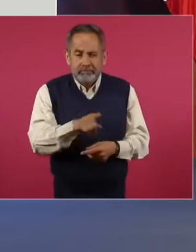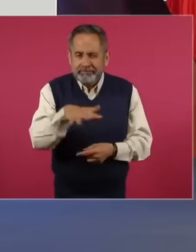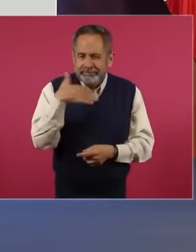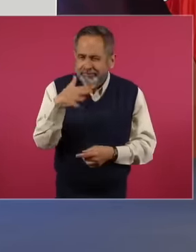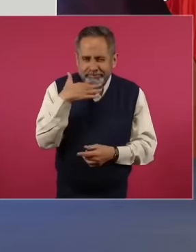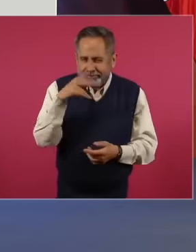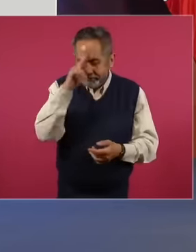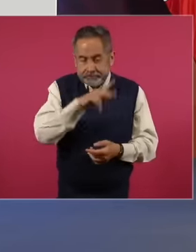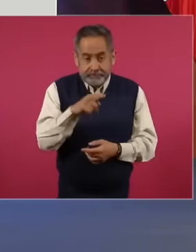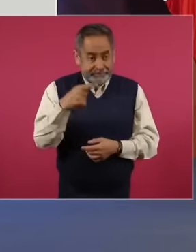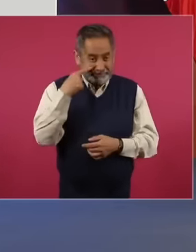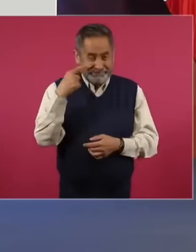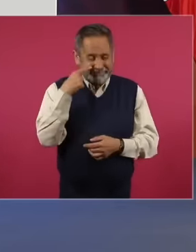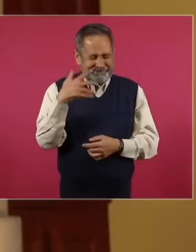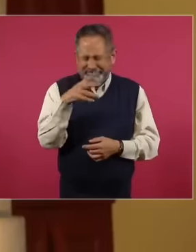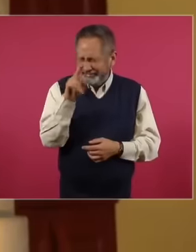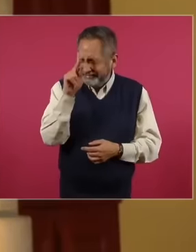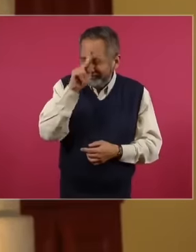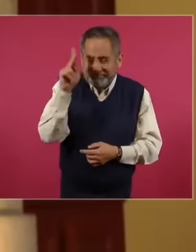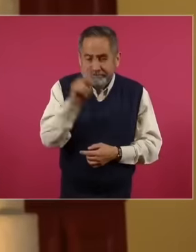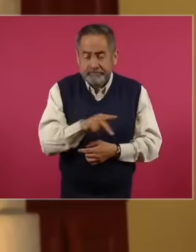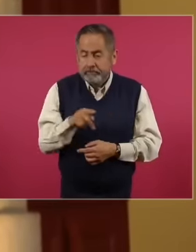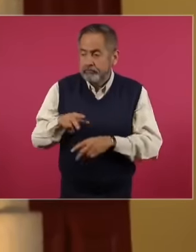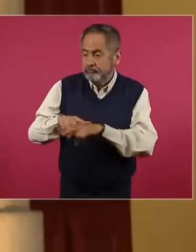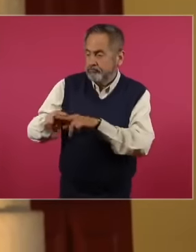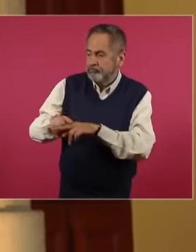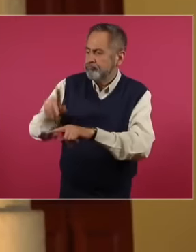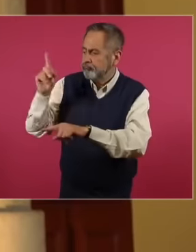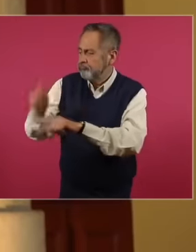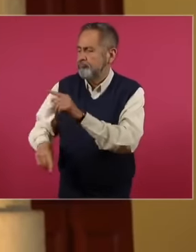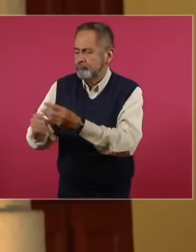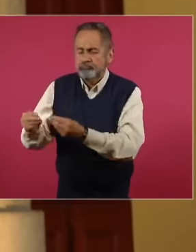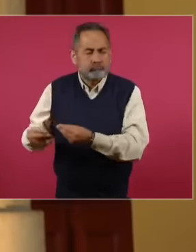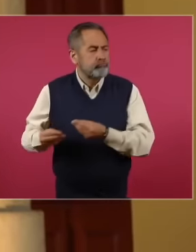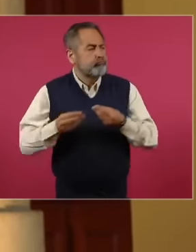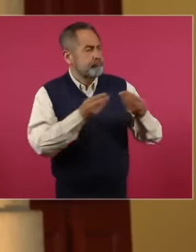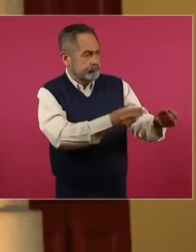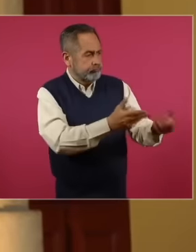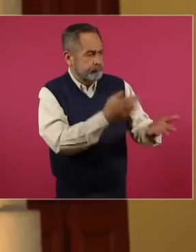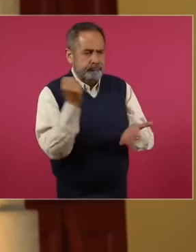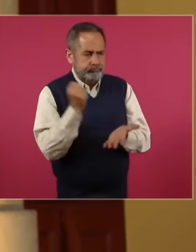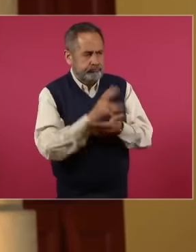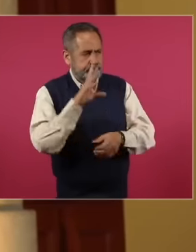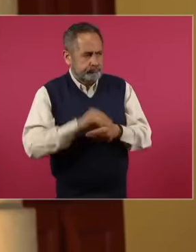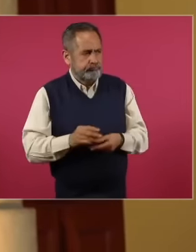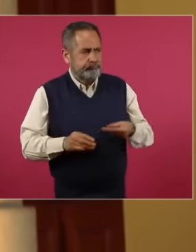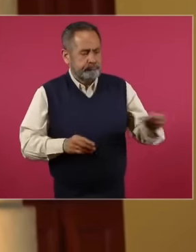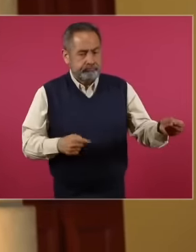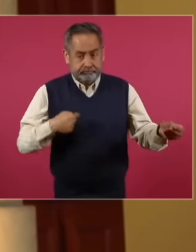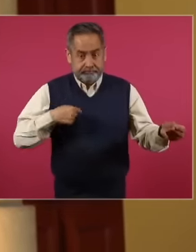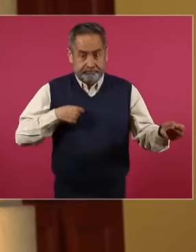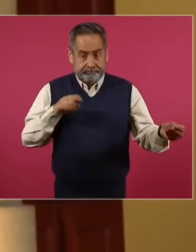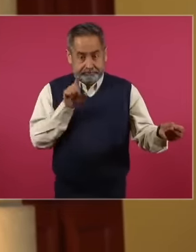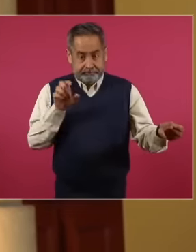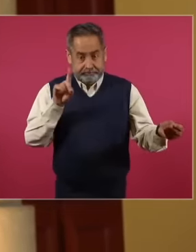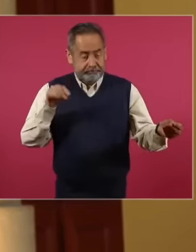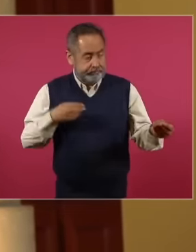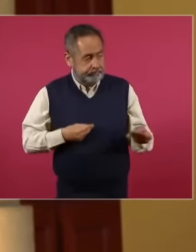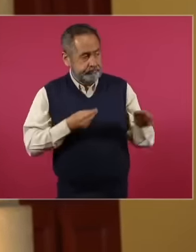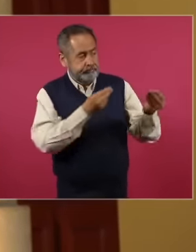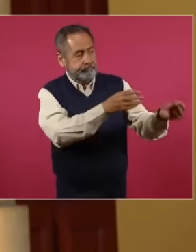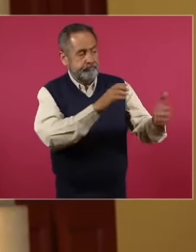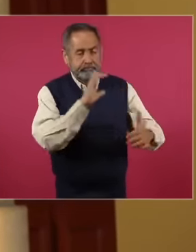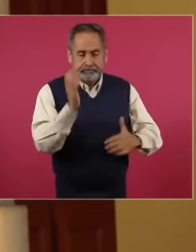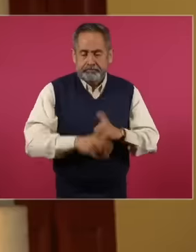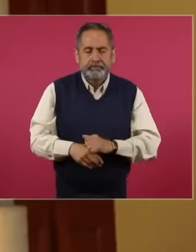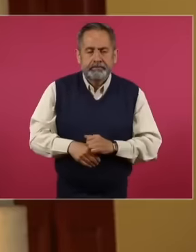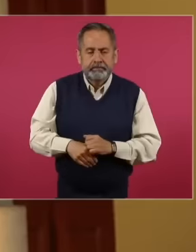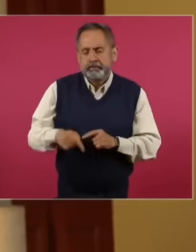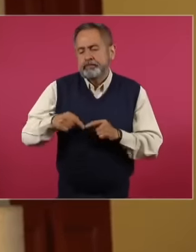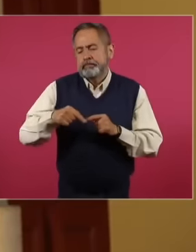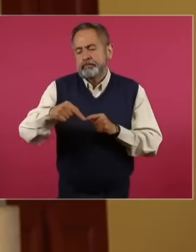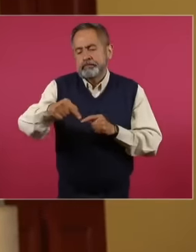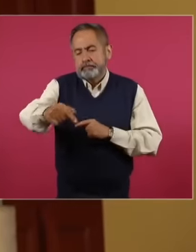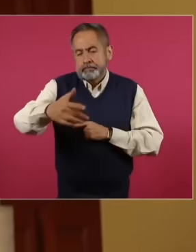six-year term, former President Ernesto Cedillo went to work as an advisor to the Board of Directors